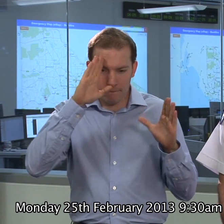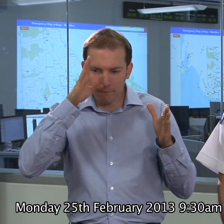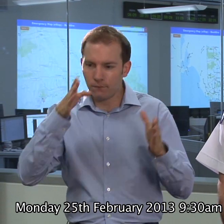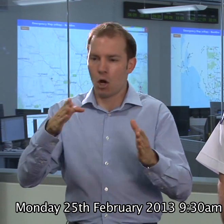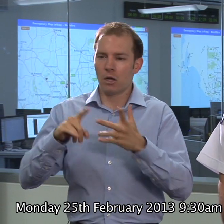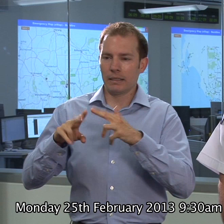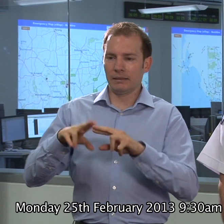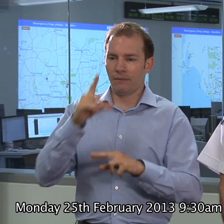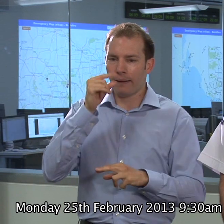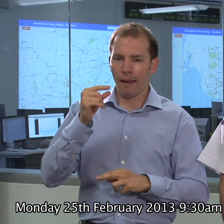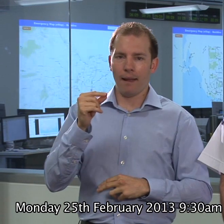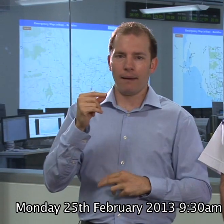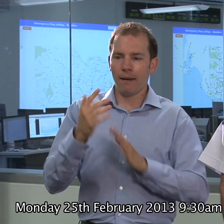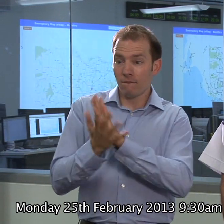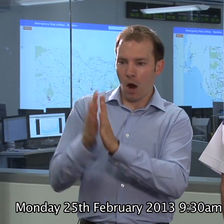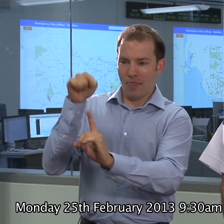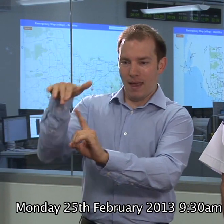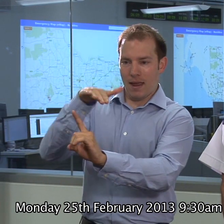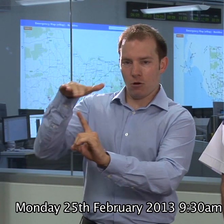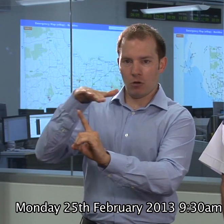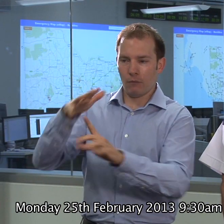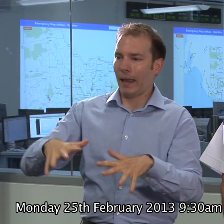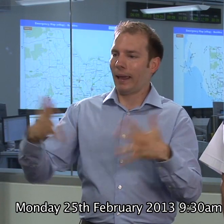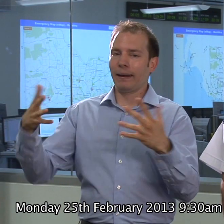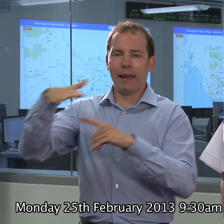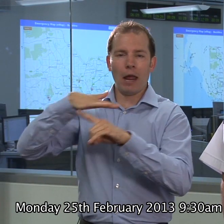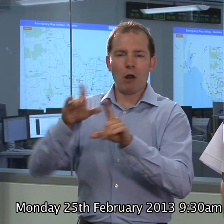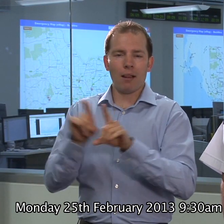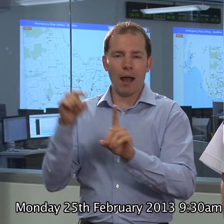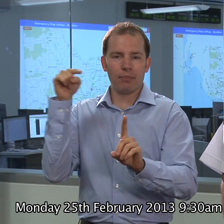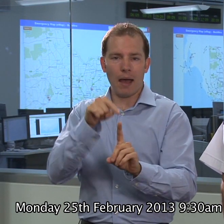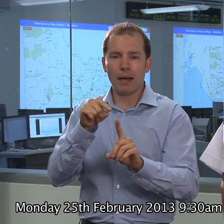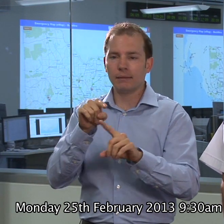have a fire in that area, in any of those areas in the next two weeks that we really